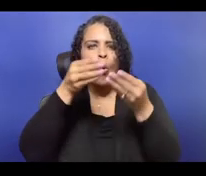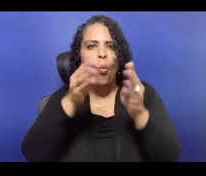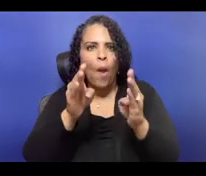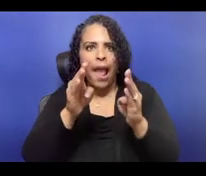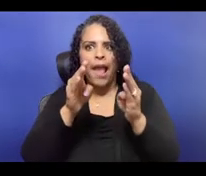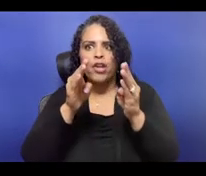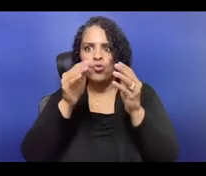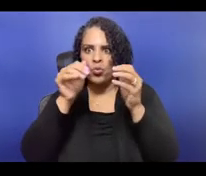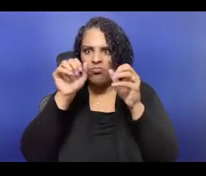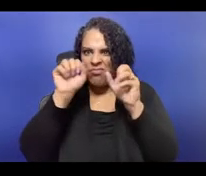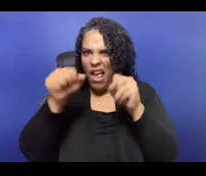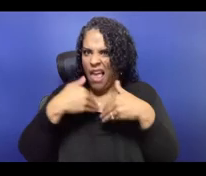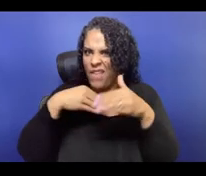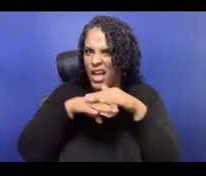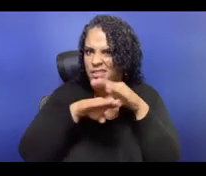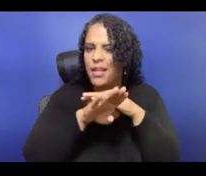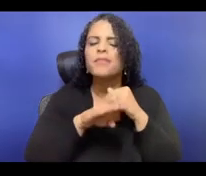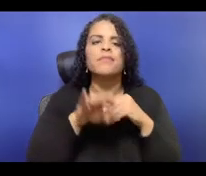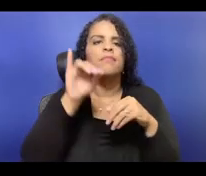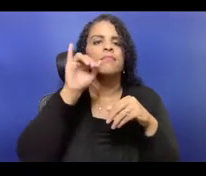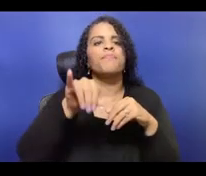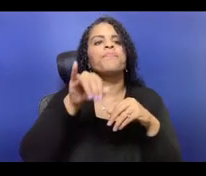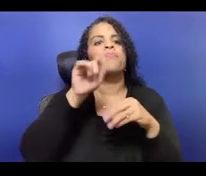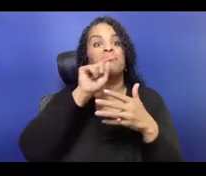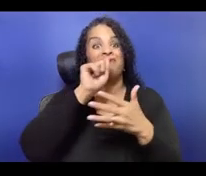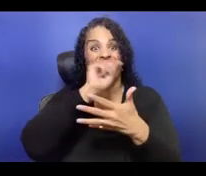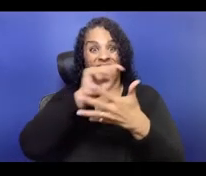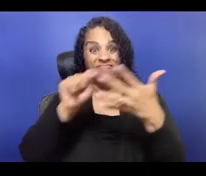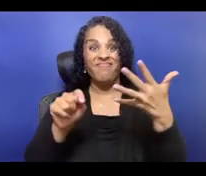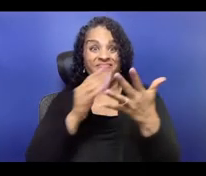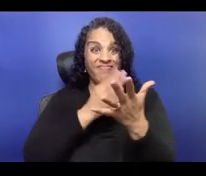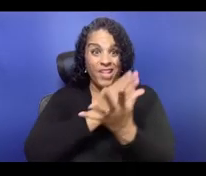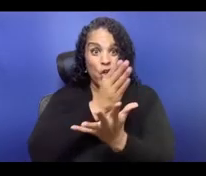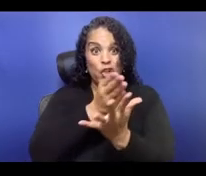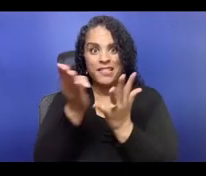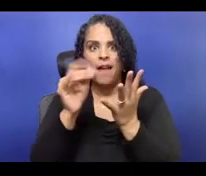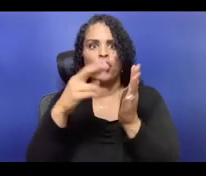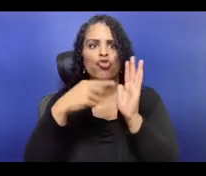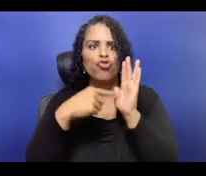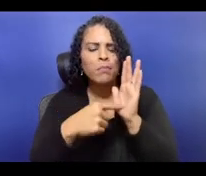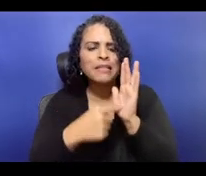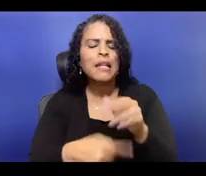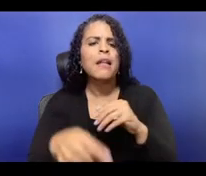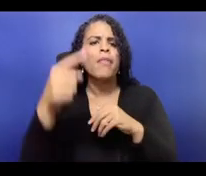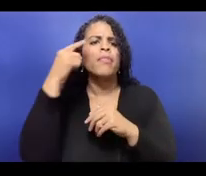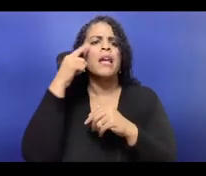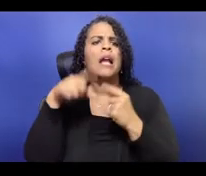I want people to know what your rates are," great. But you don't have to. It's also about, transparency is also